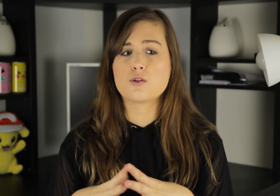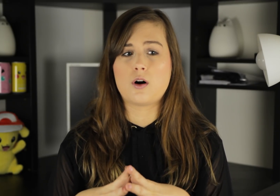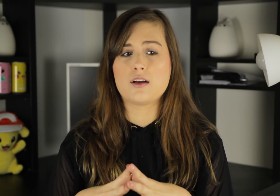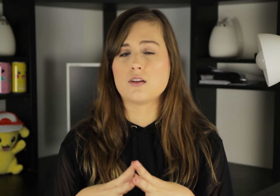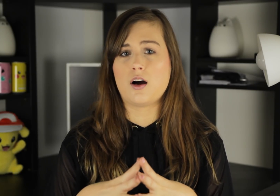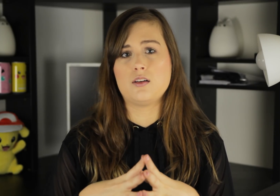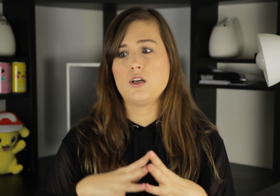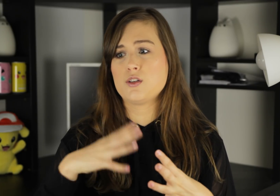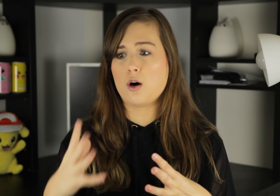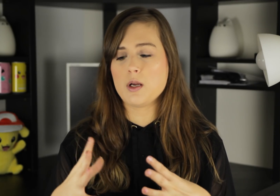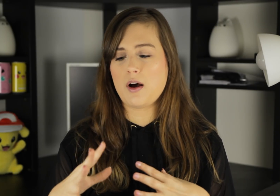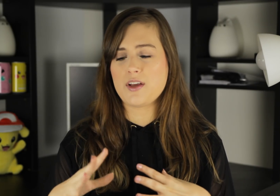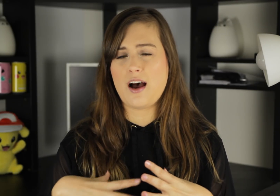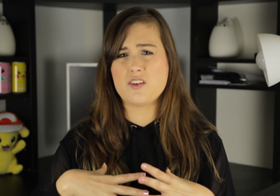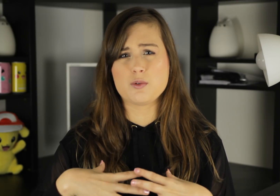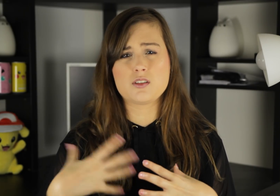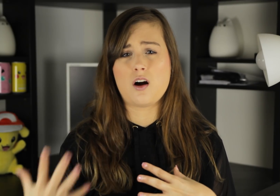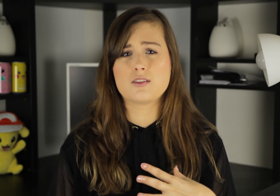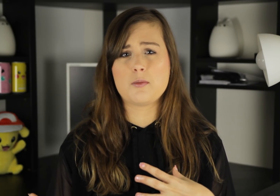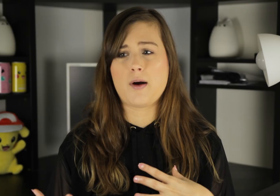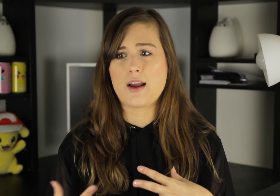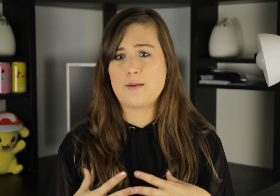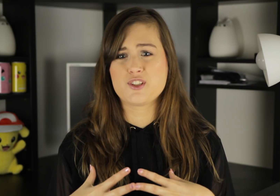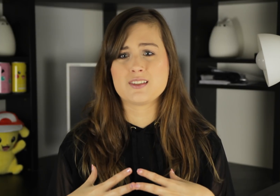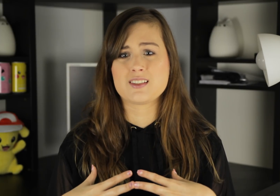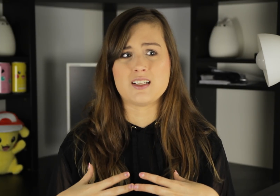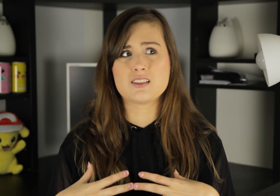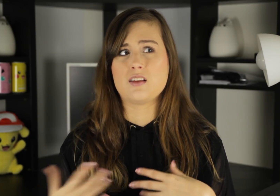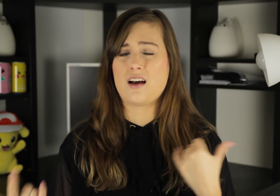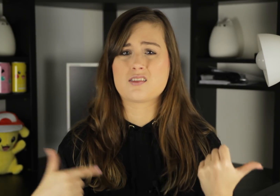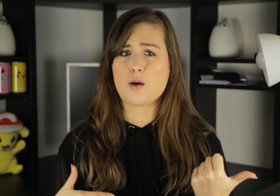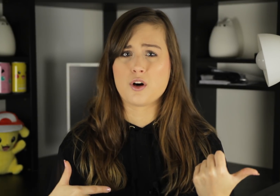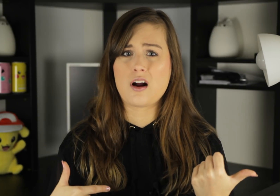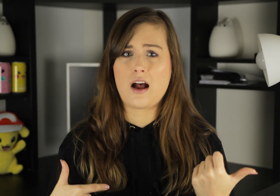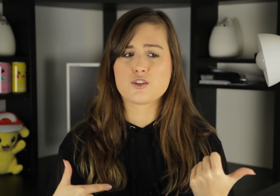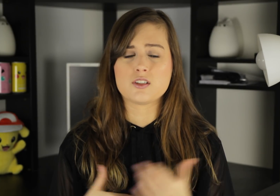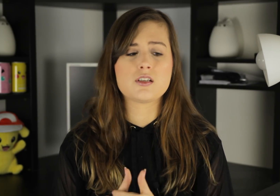Google has not told me about that. I haven't really talked to them about captions since last summer, actually.